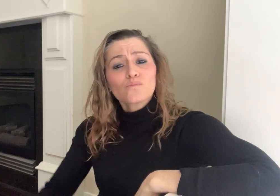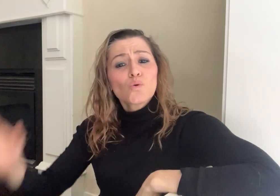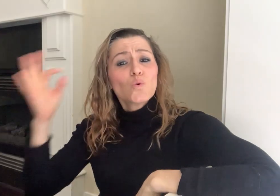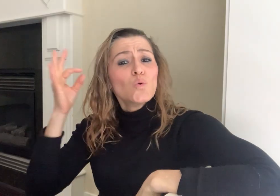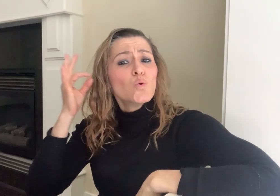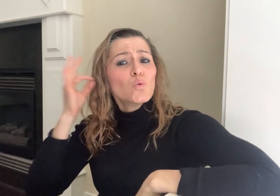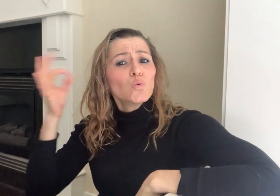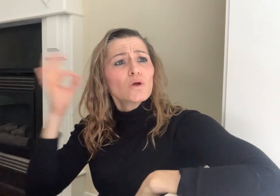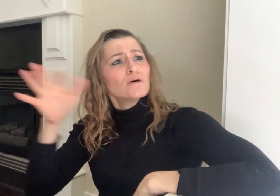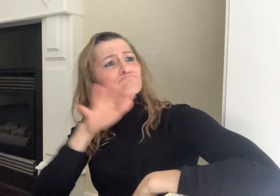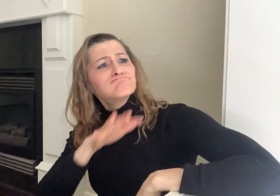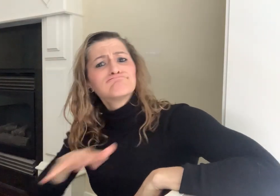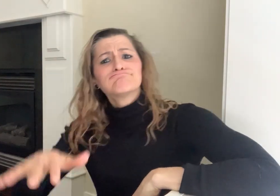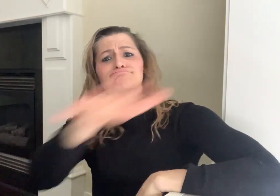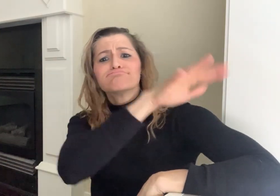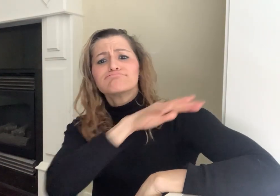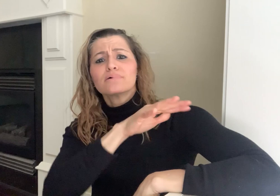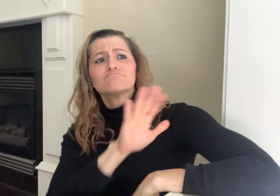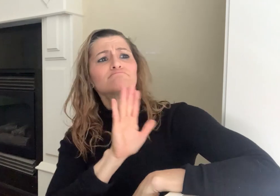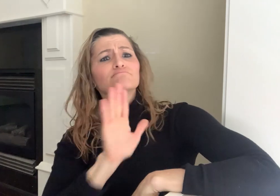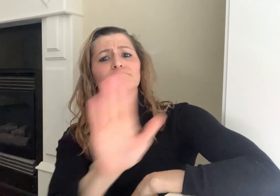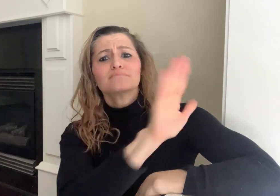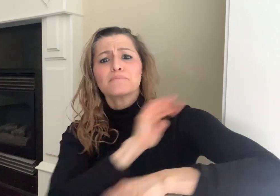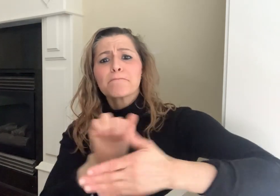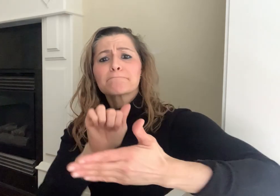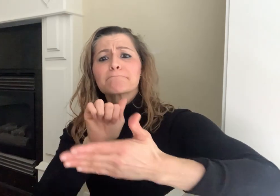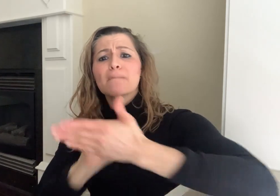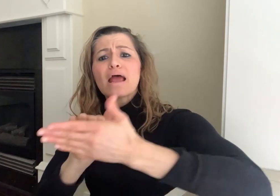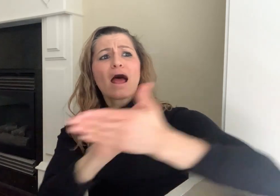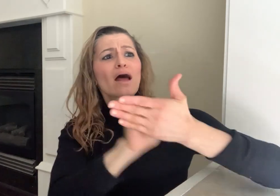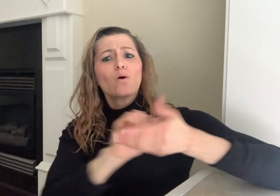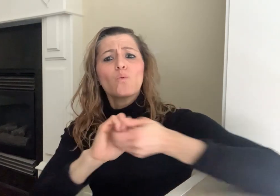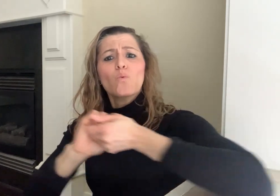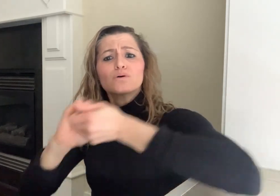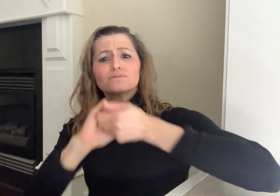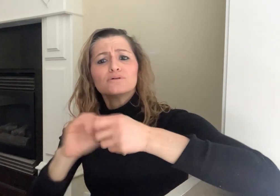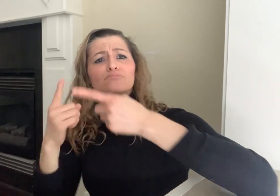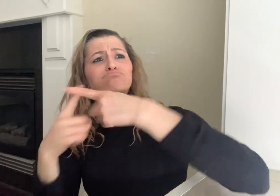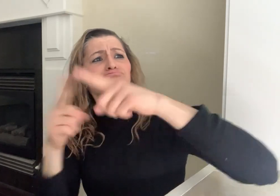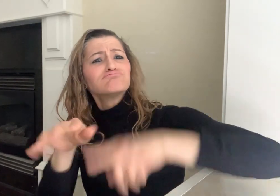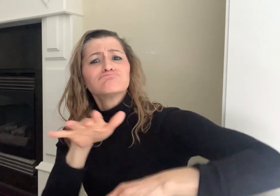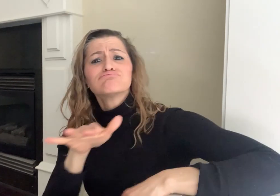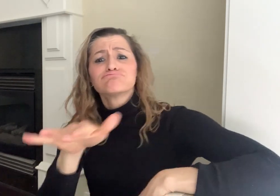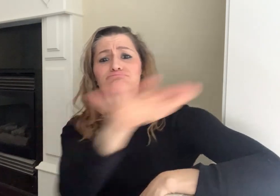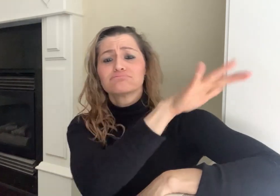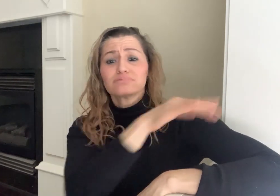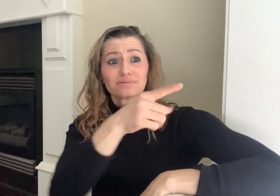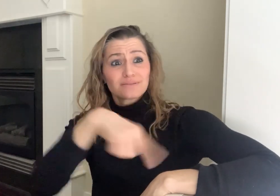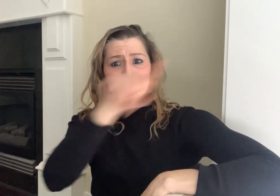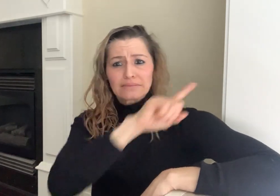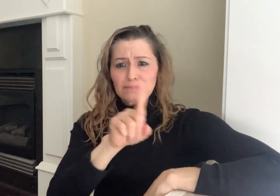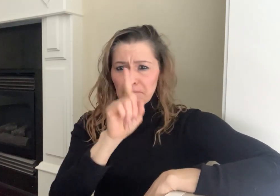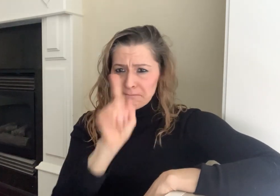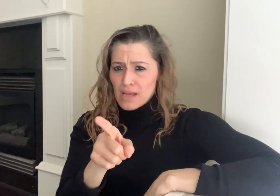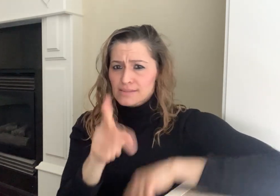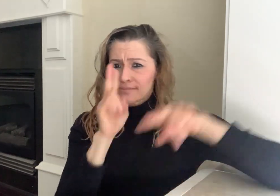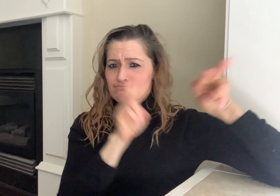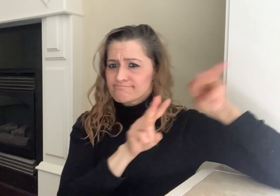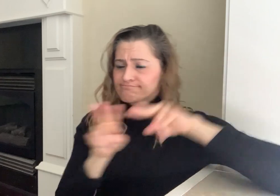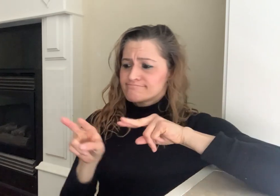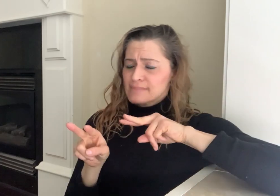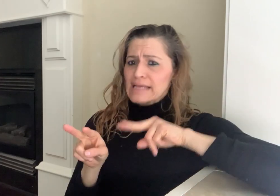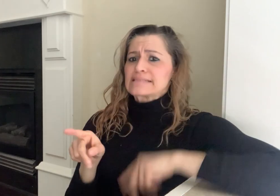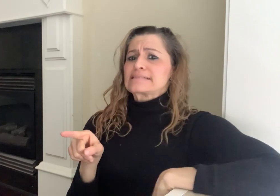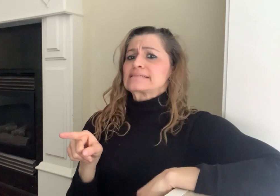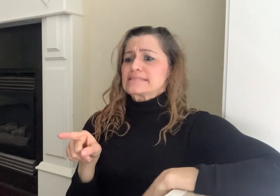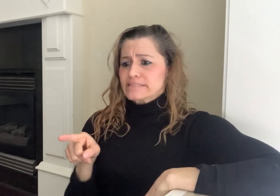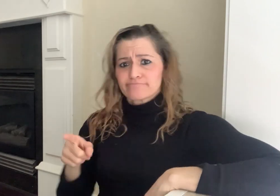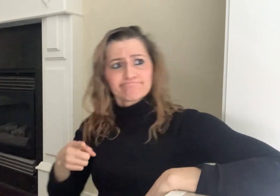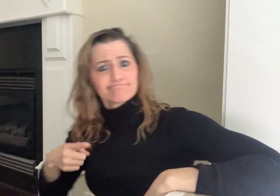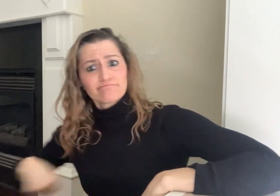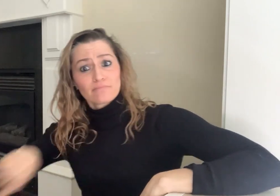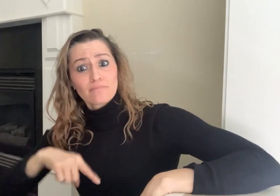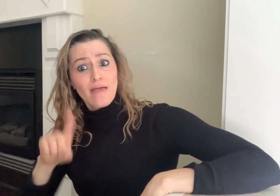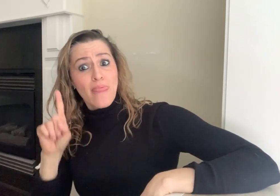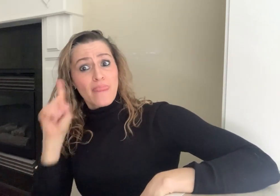Hearing media organizations need to recognize our right to receiving